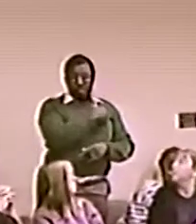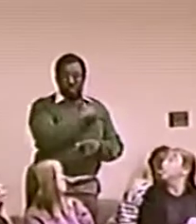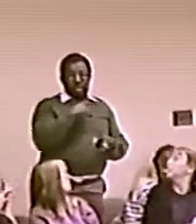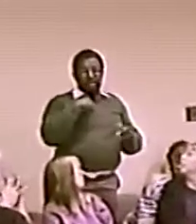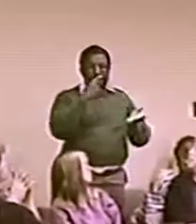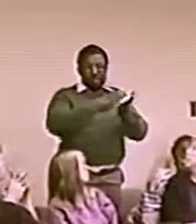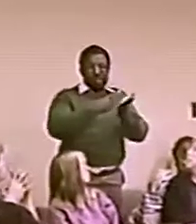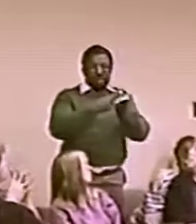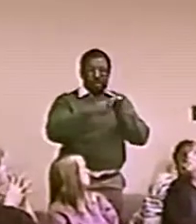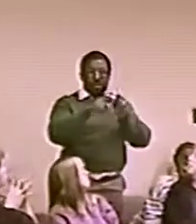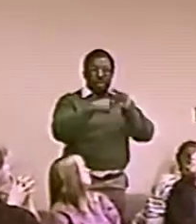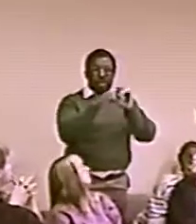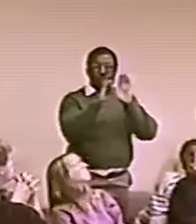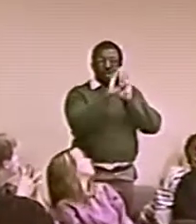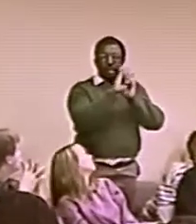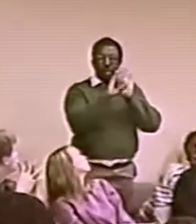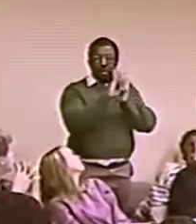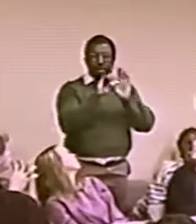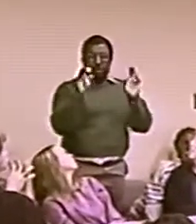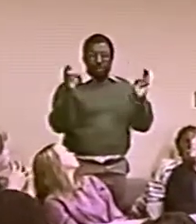NO WAY, NO WAY, NO WAY!